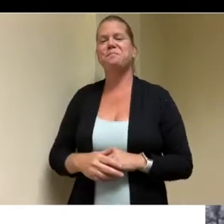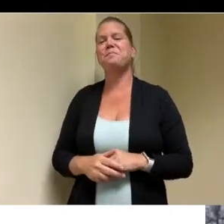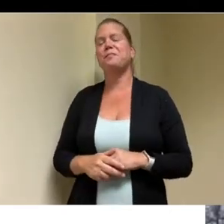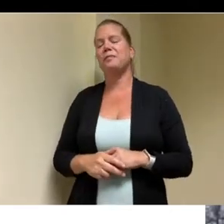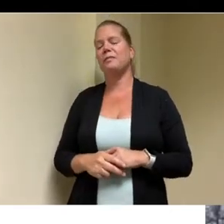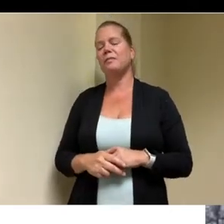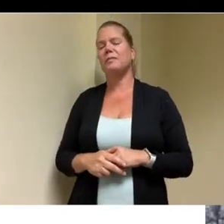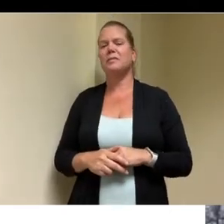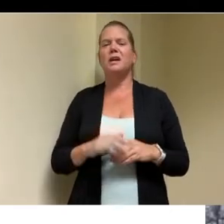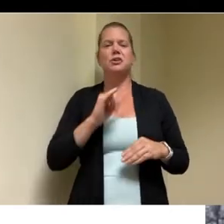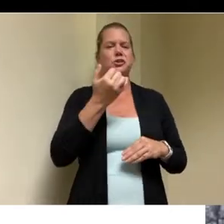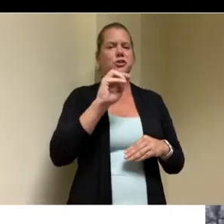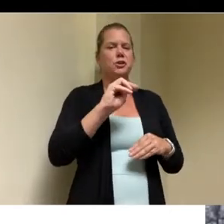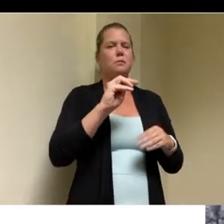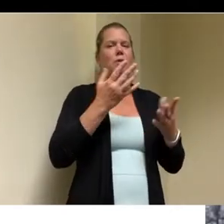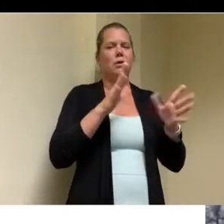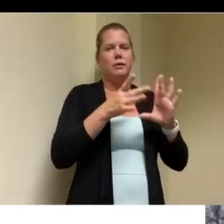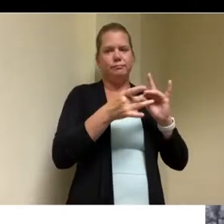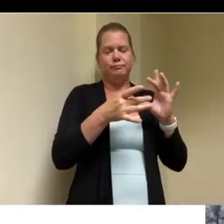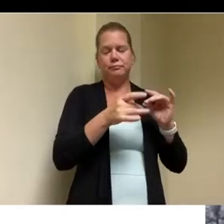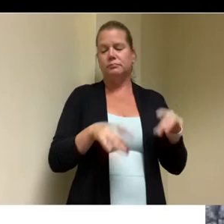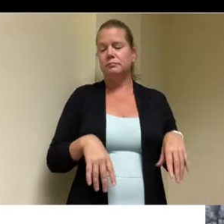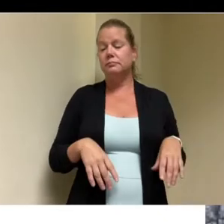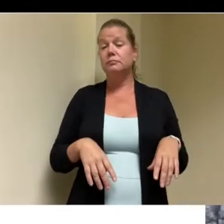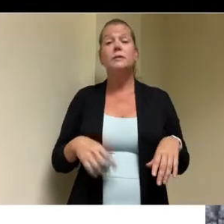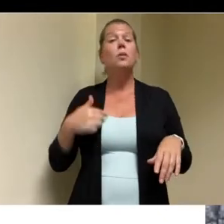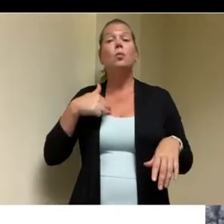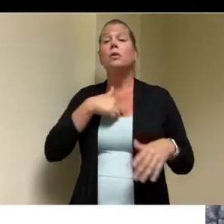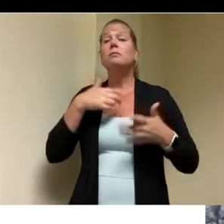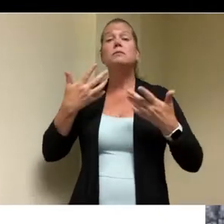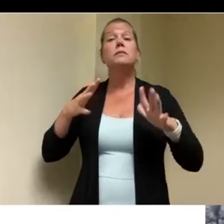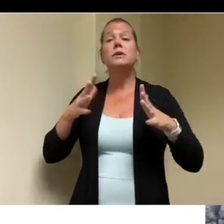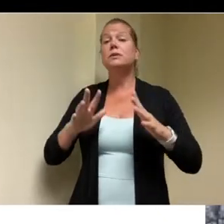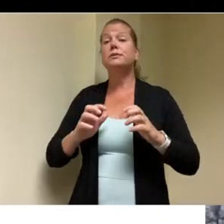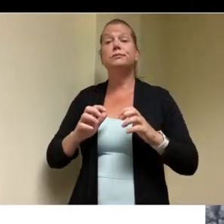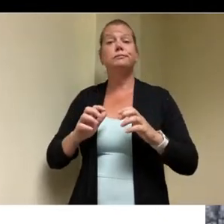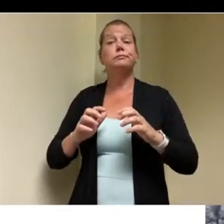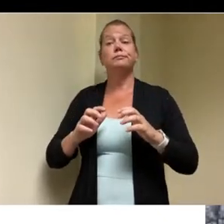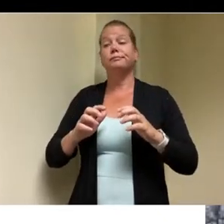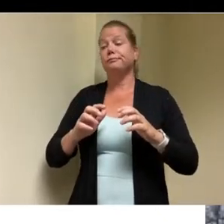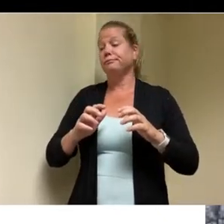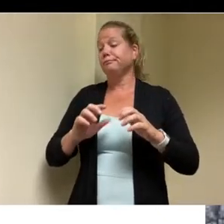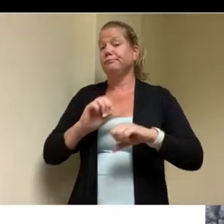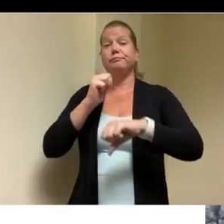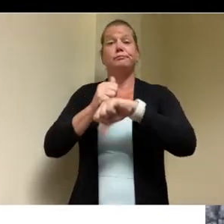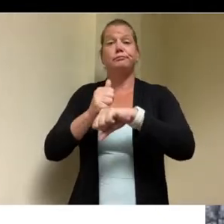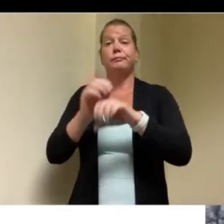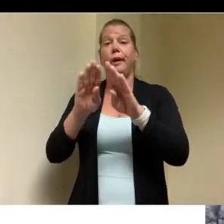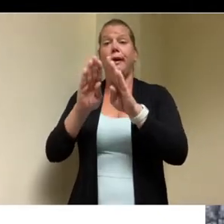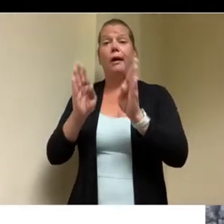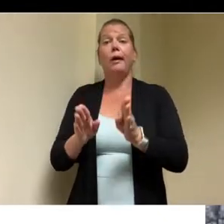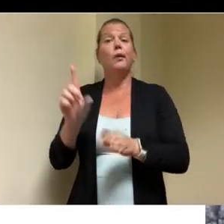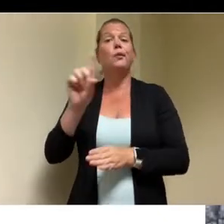a property on morton street in quincy many years ago maybe 15 16 years ago